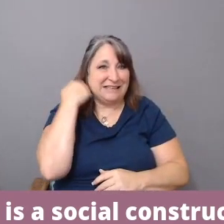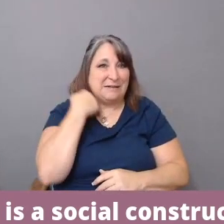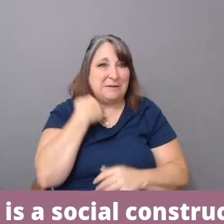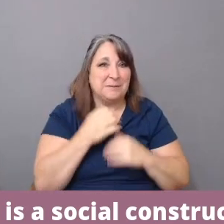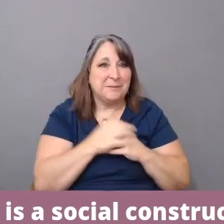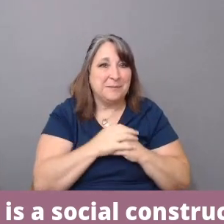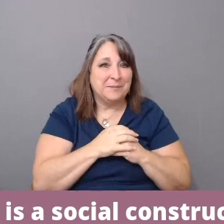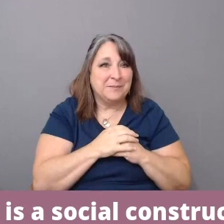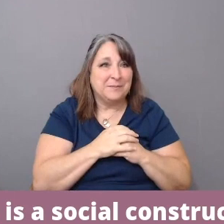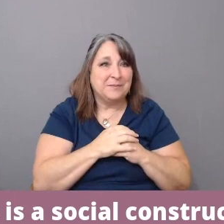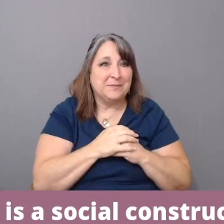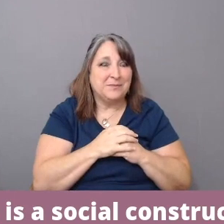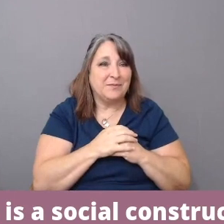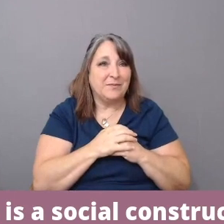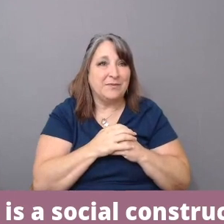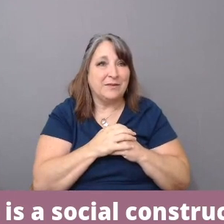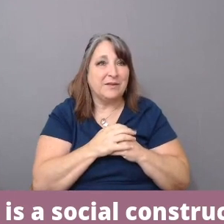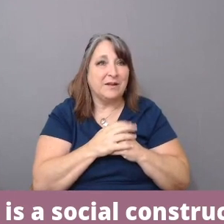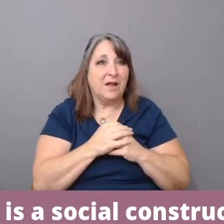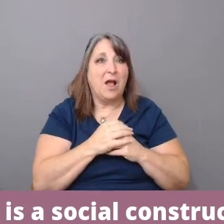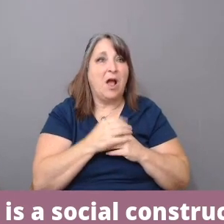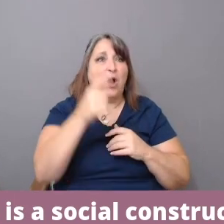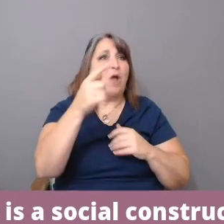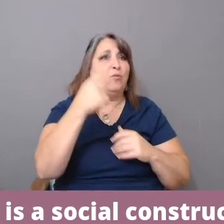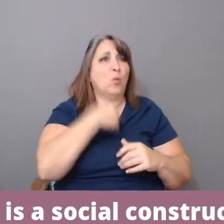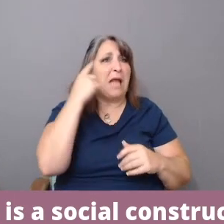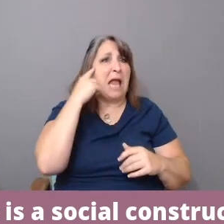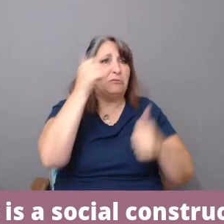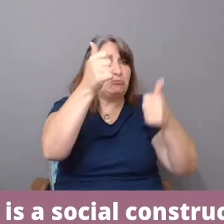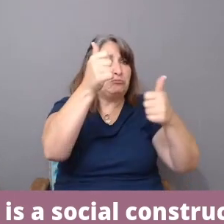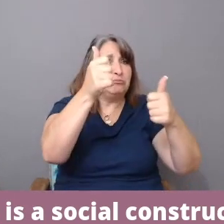Well, just-- - Oh, you heard her? OK. Someone said we can hear. We can hear. OK.